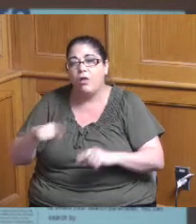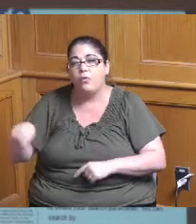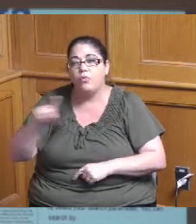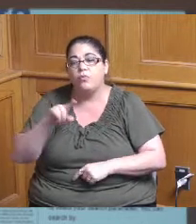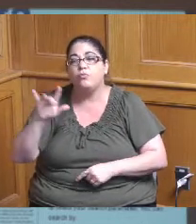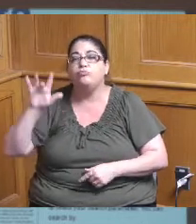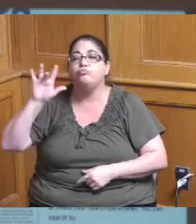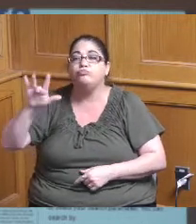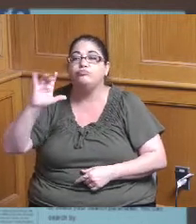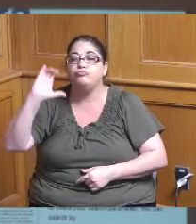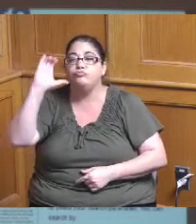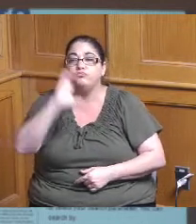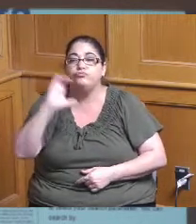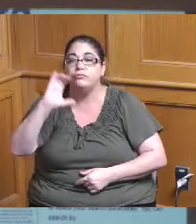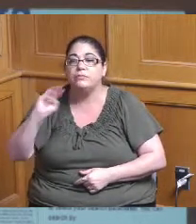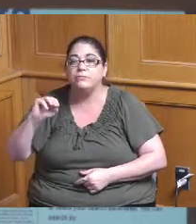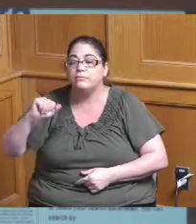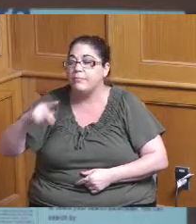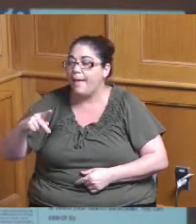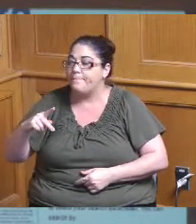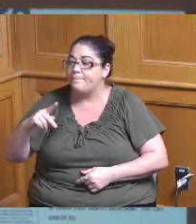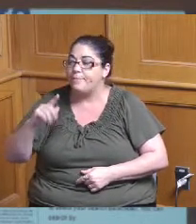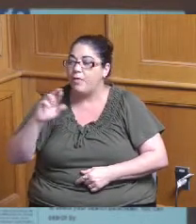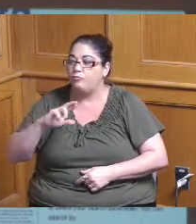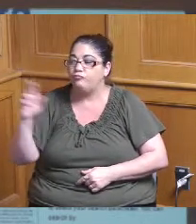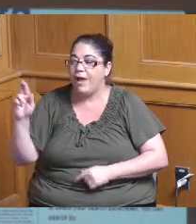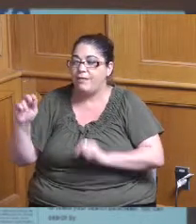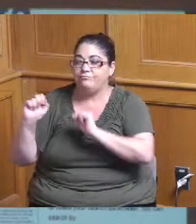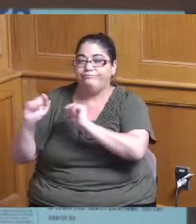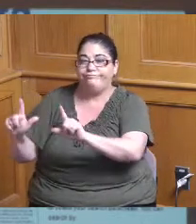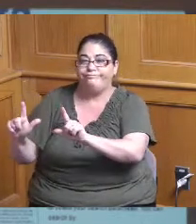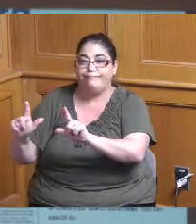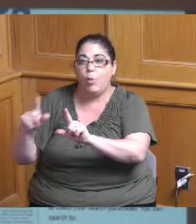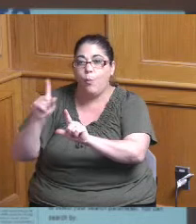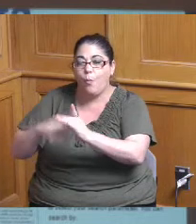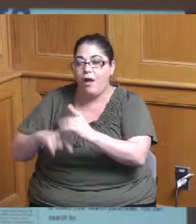just look at and there's a snapshot of it on the right there on that slide so this is just a tool